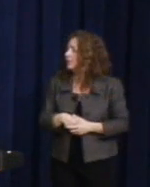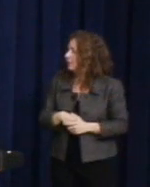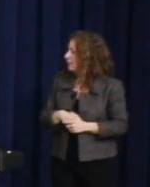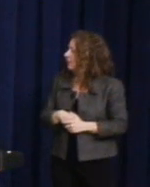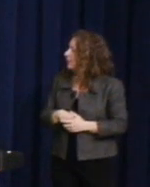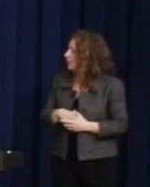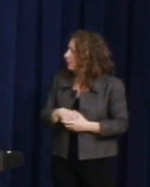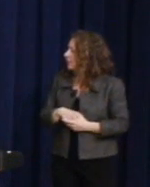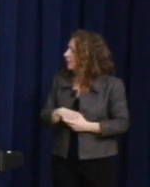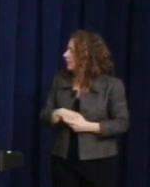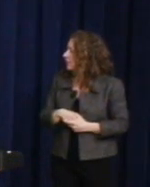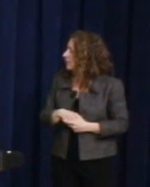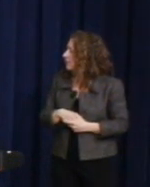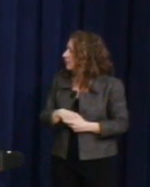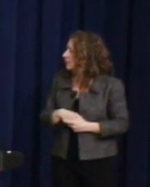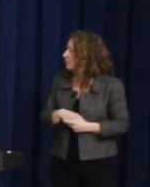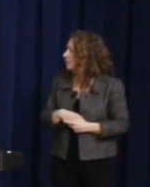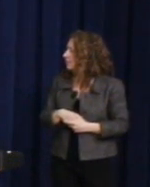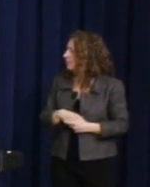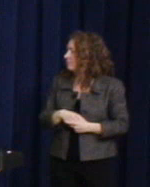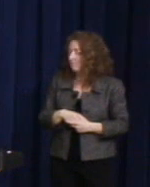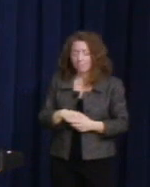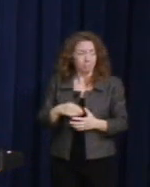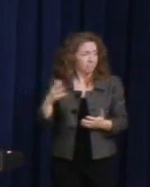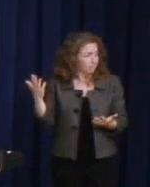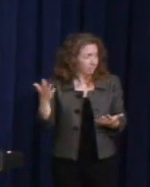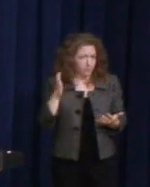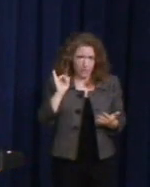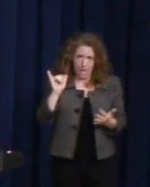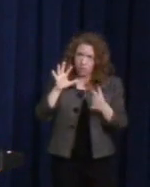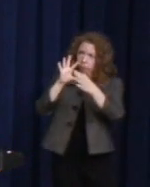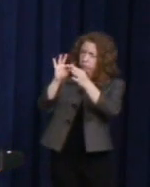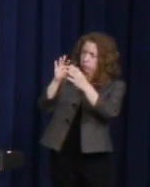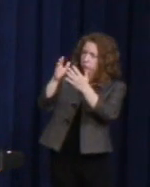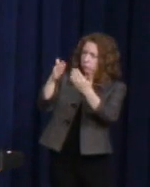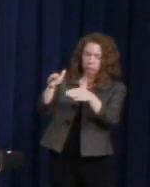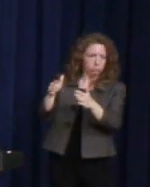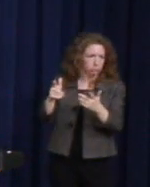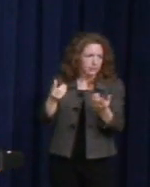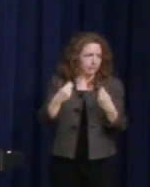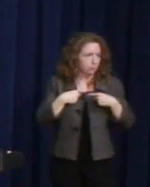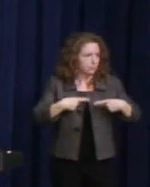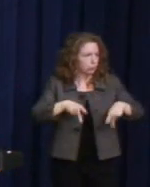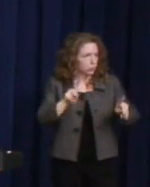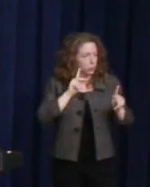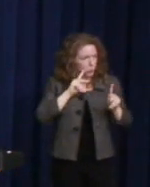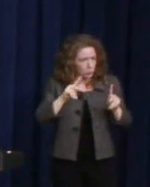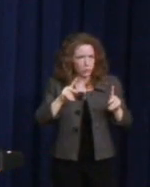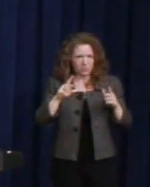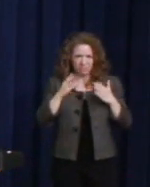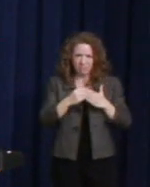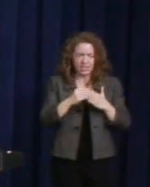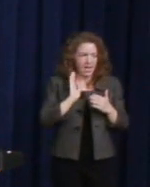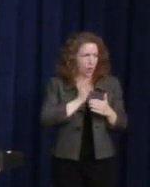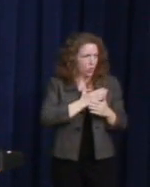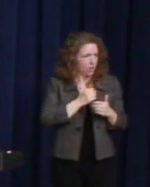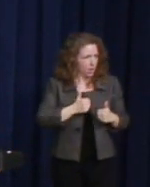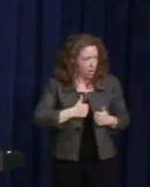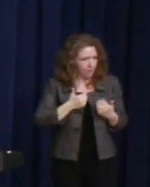He gave us permission to chart our own life course. Harvey instilled hope in all of us,